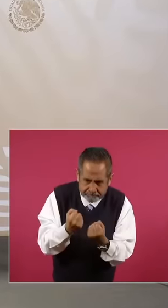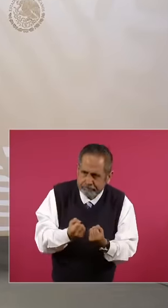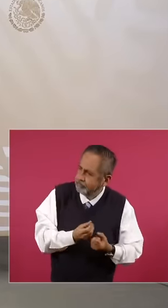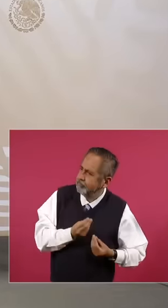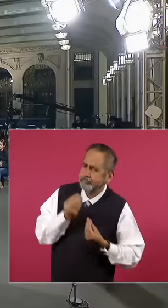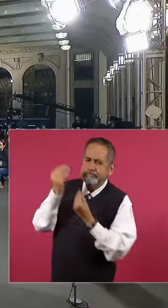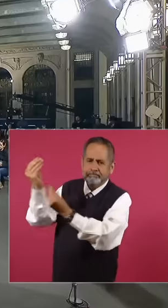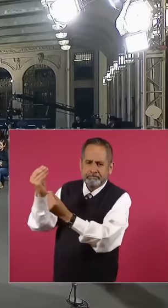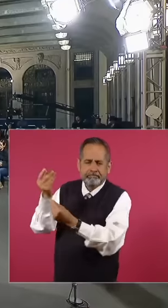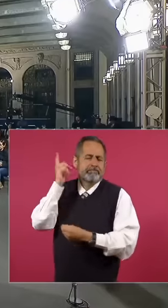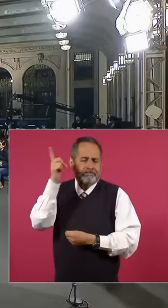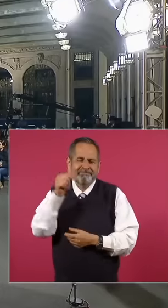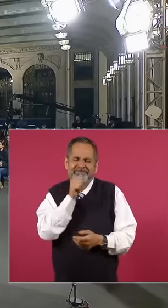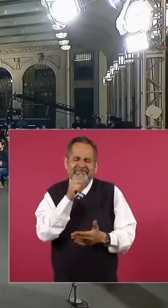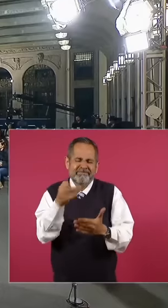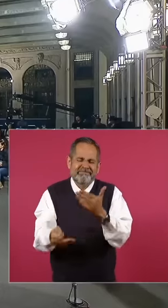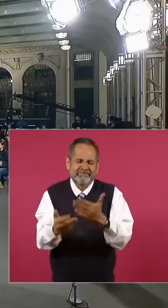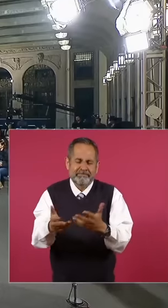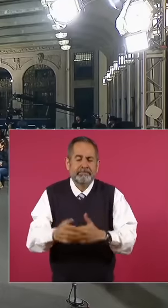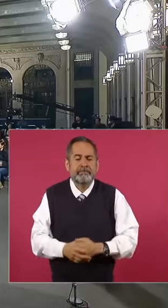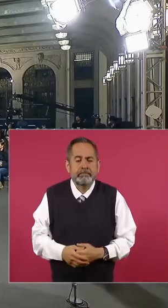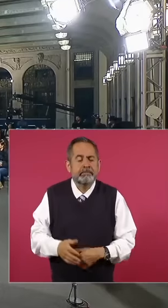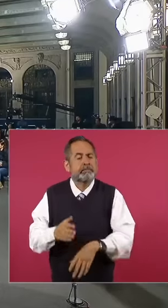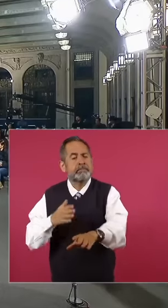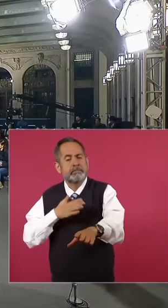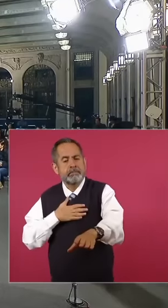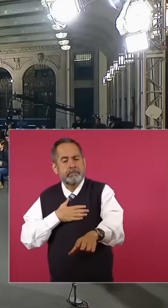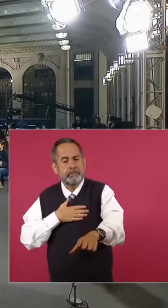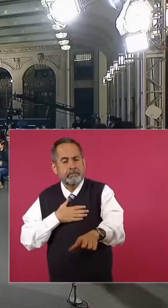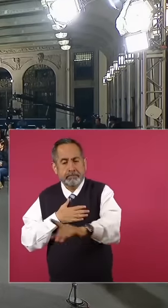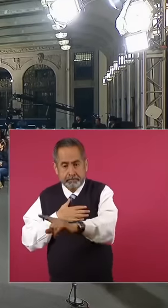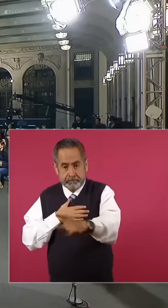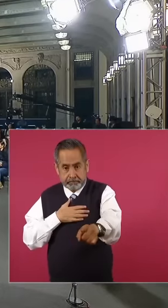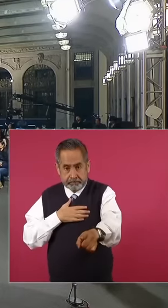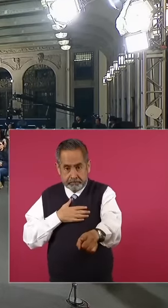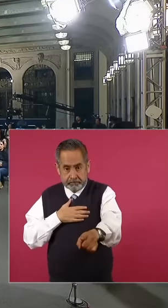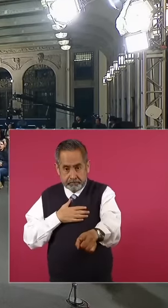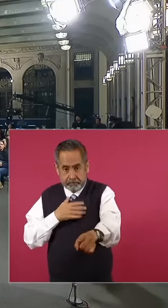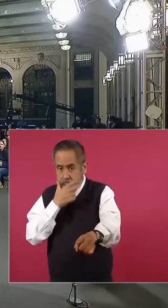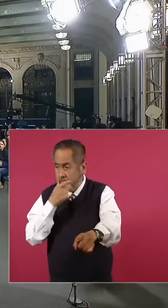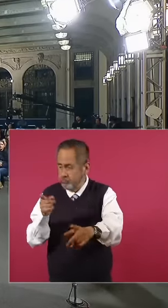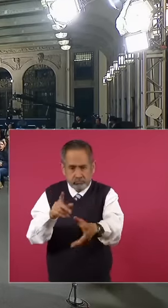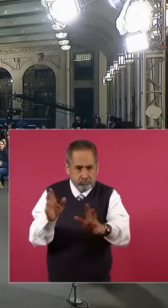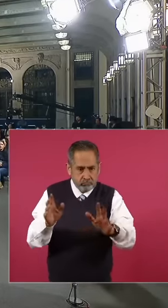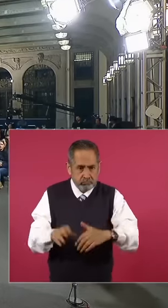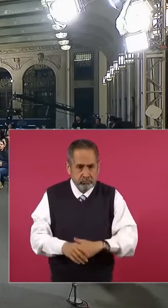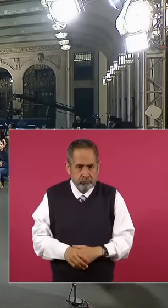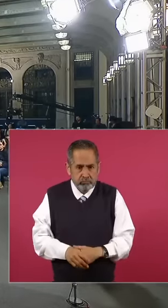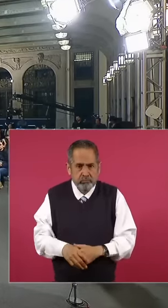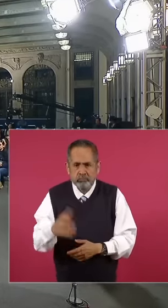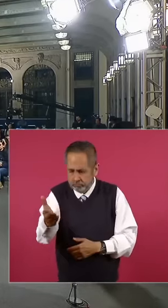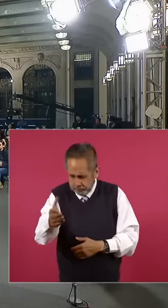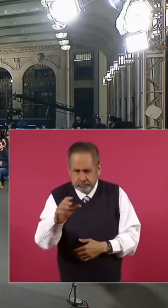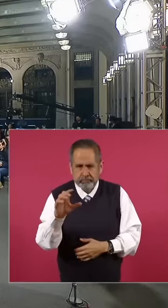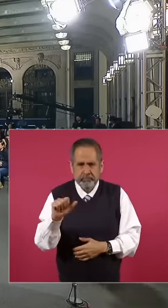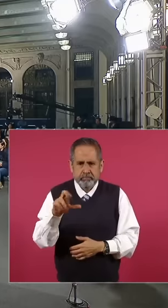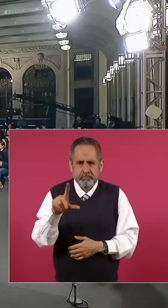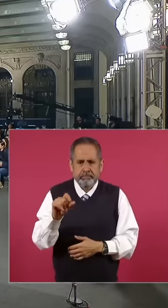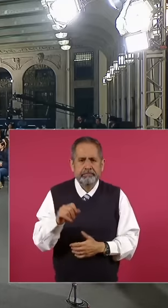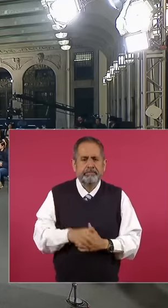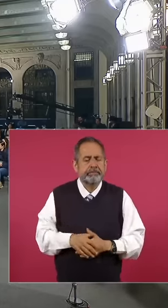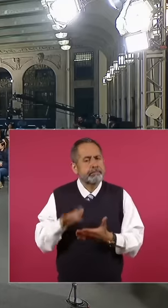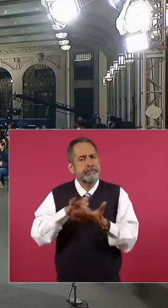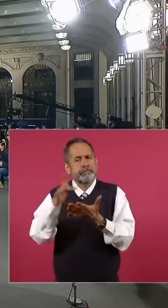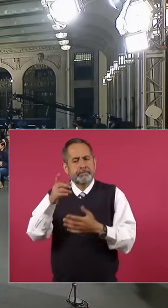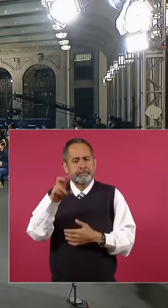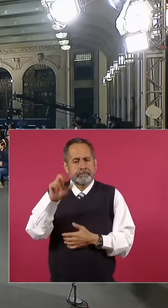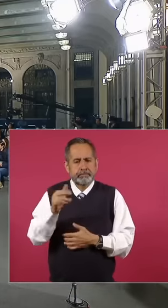here with you, server Carlos Pozos, wait for me, man, let's see Carlos, thank you, doctor, the truth